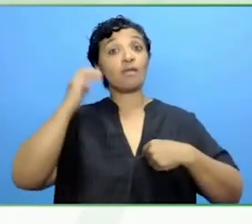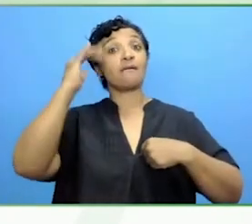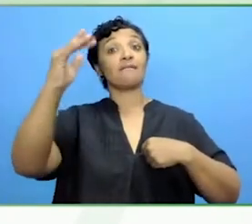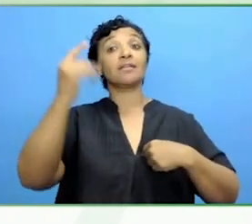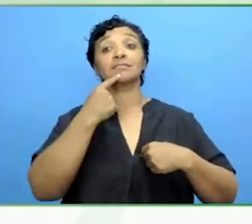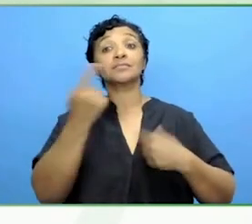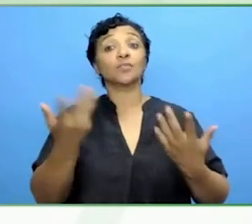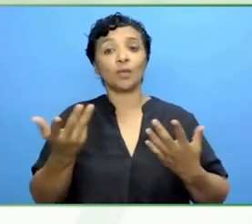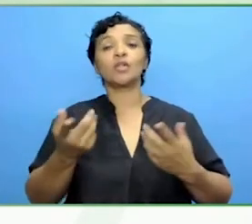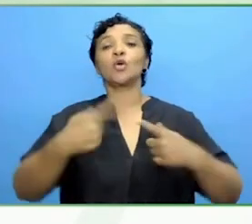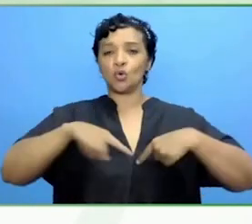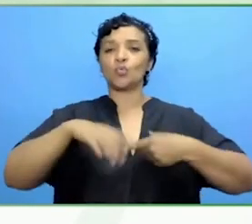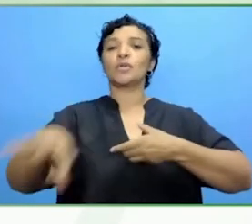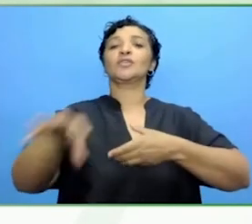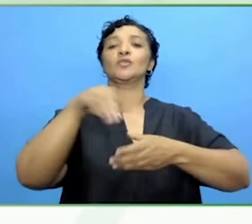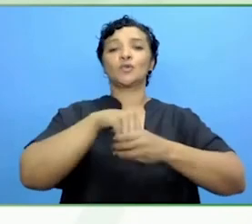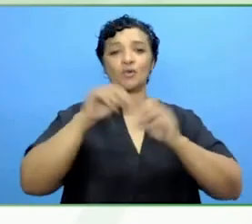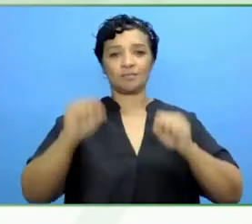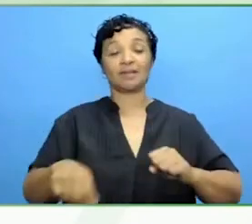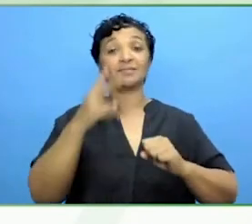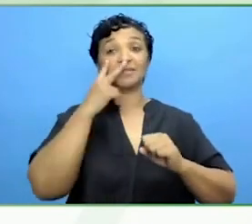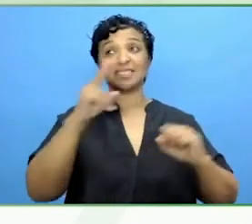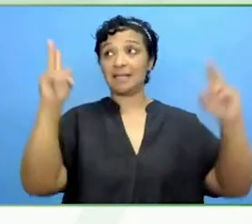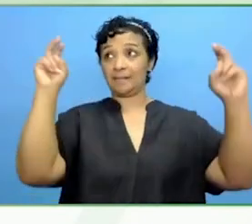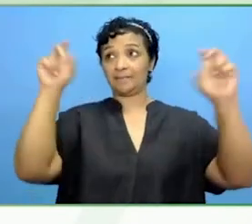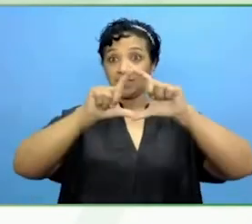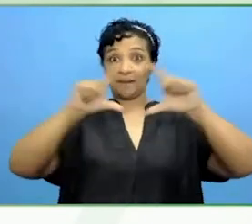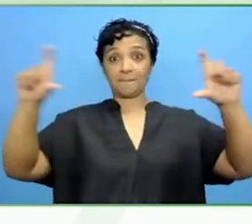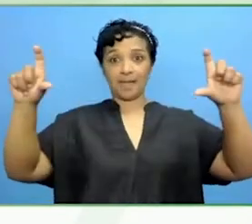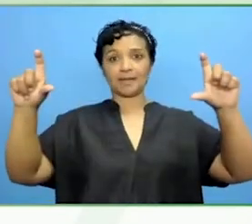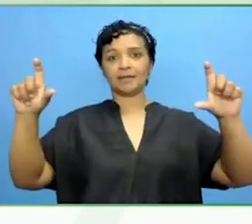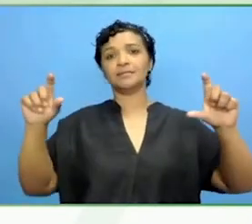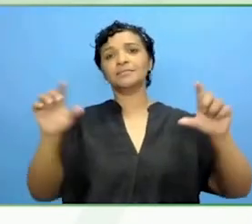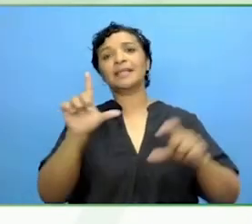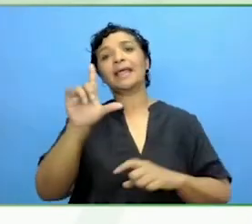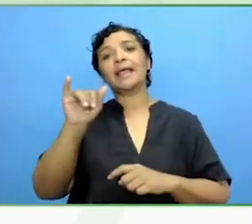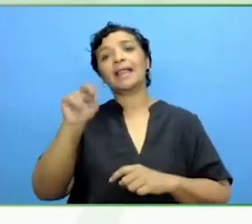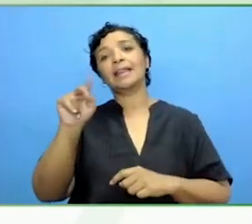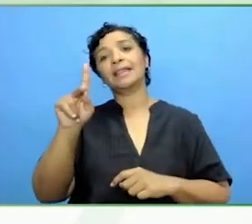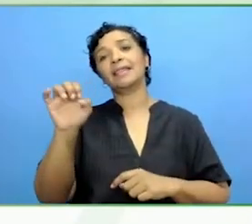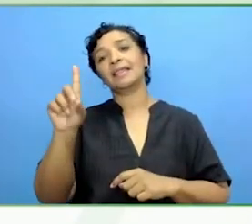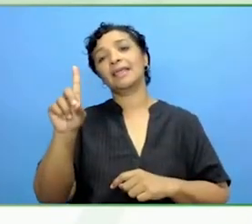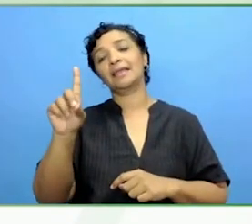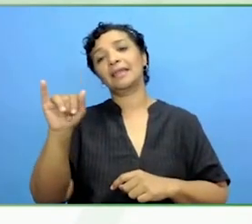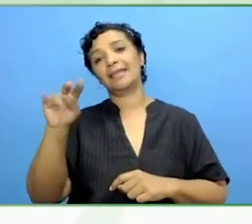will see that on my banner on LinkedIn and we have put this